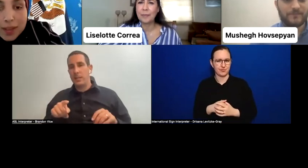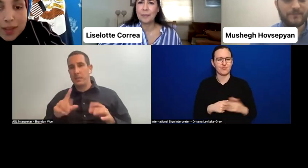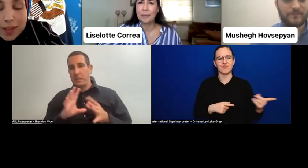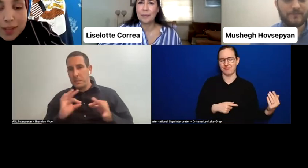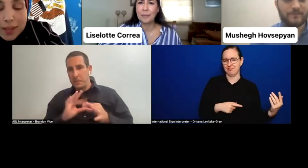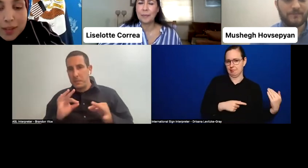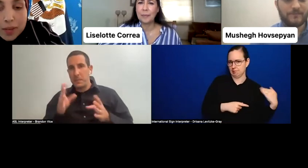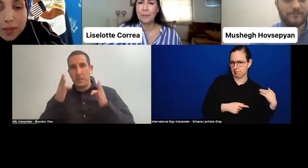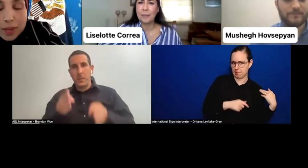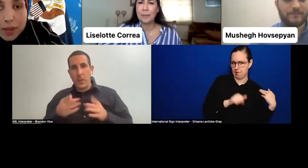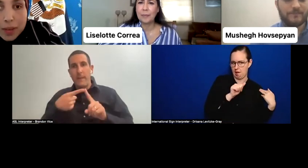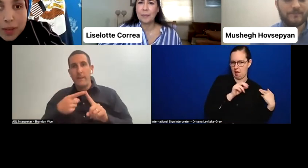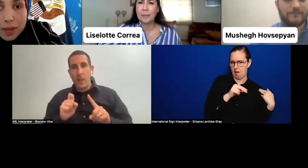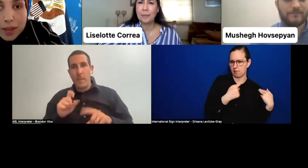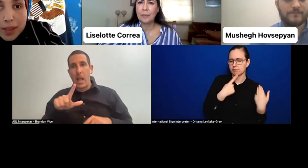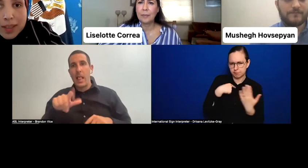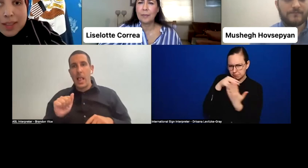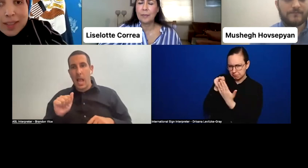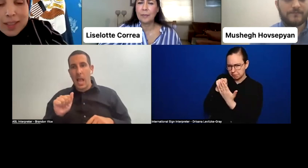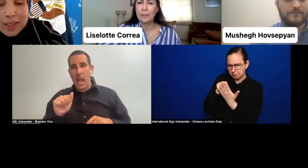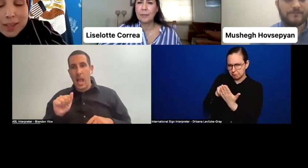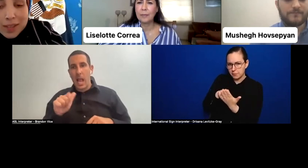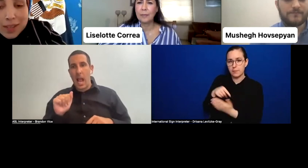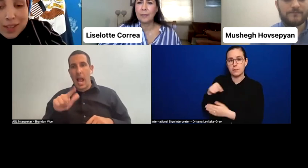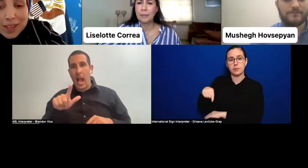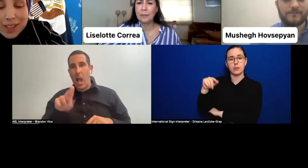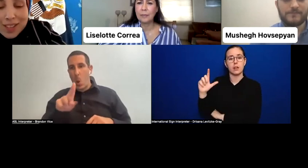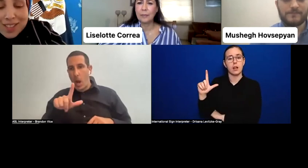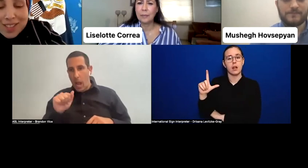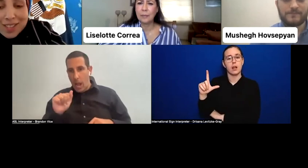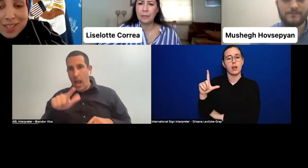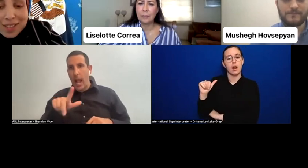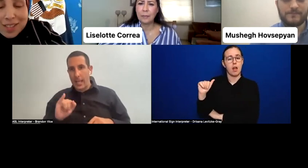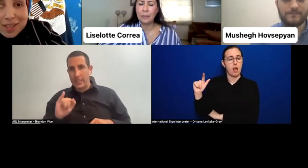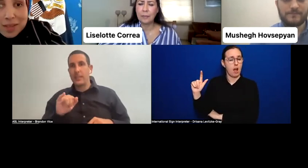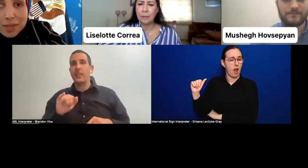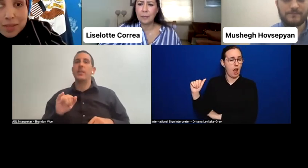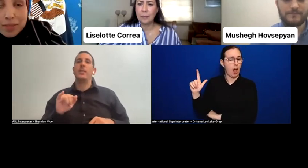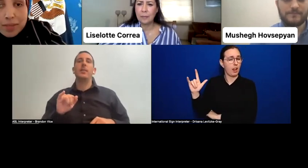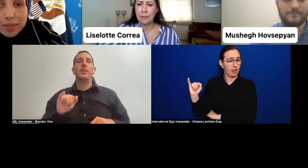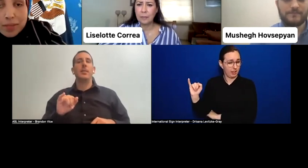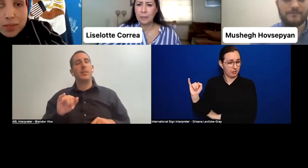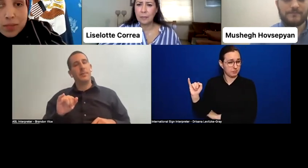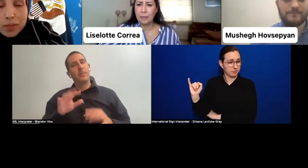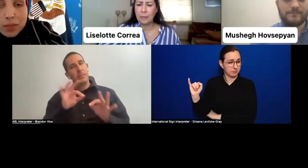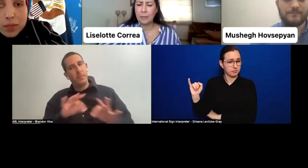It's from Ulla Ali. "We need to make sure that people with disabilities in political settings are not an afterthought,